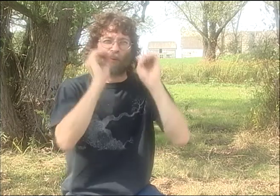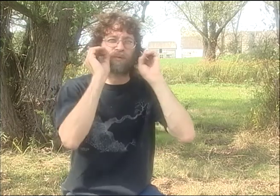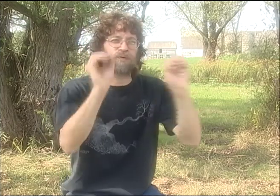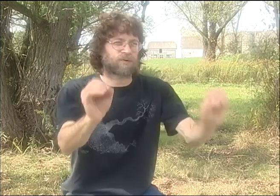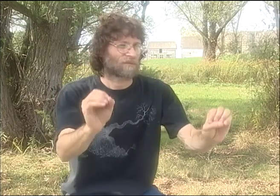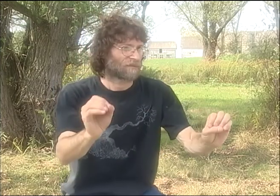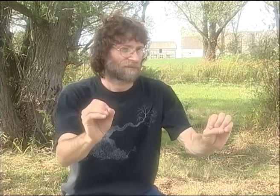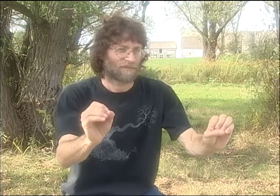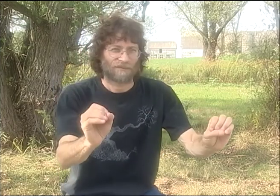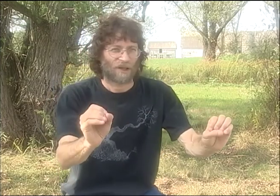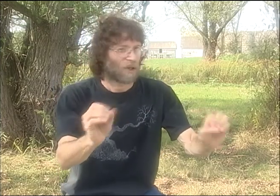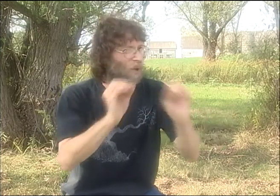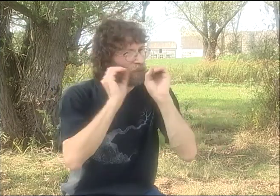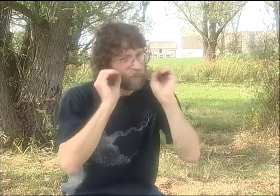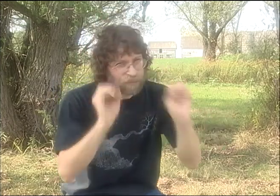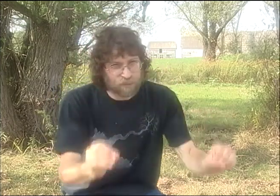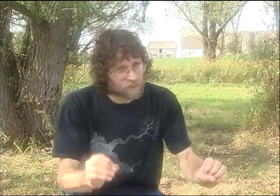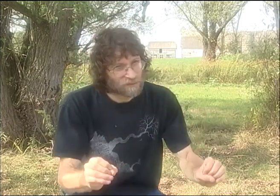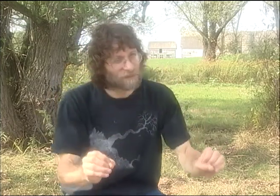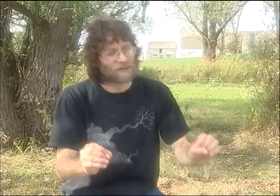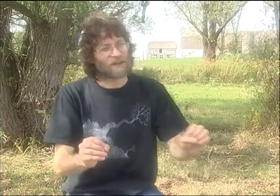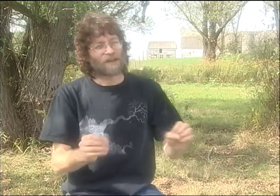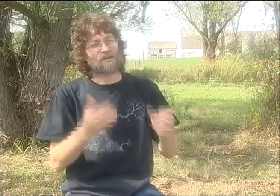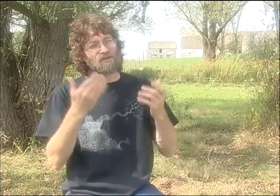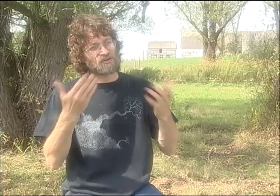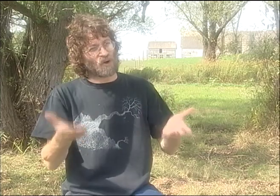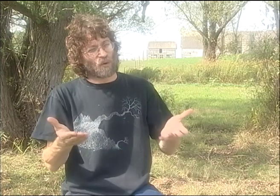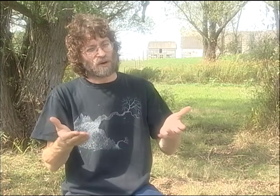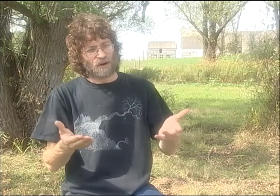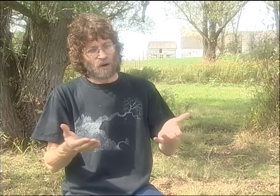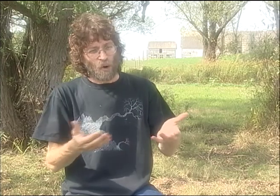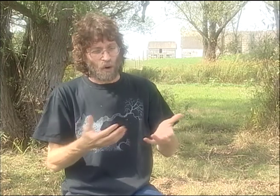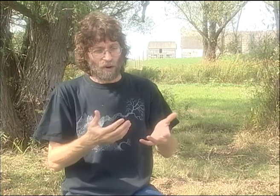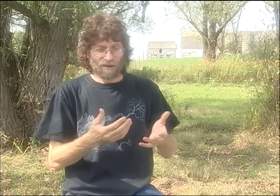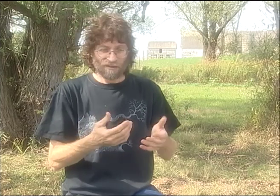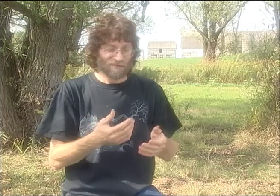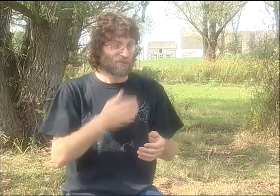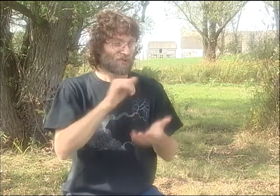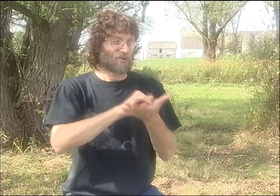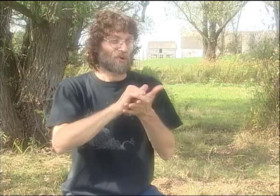AND HONESTLY, THERE WAS NOTHING LIKE THIS HAPPENING IN THE U.S. ANYWHERE.